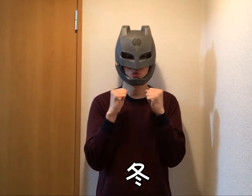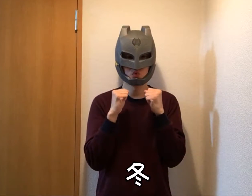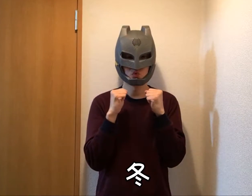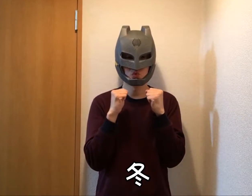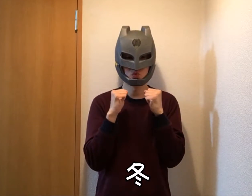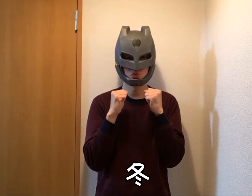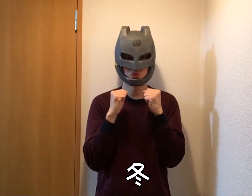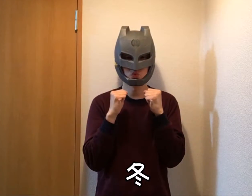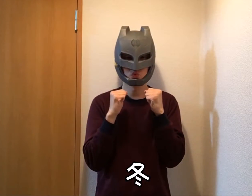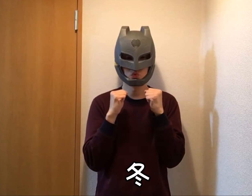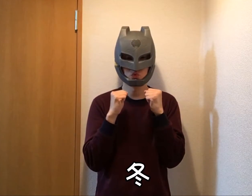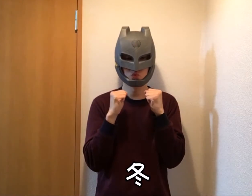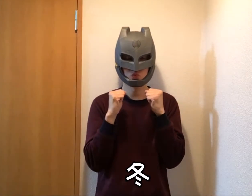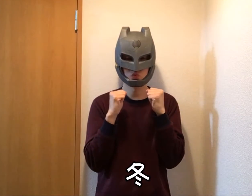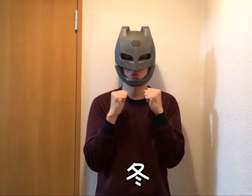Winter